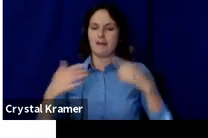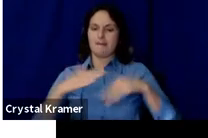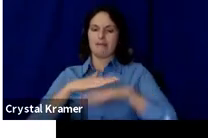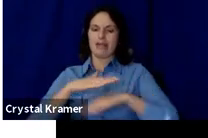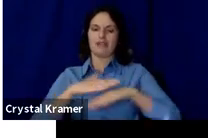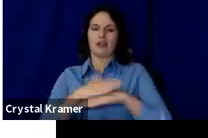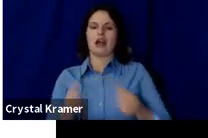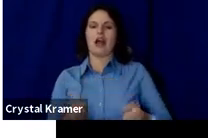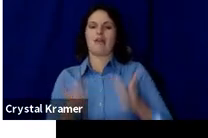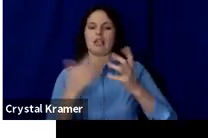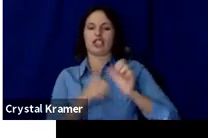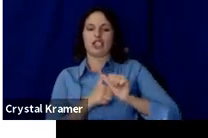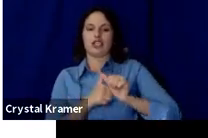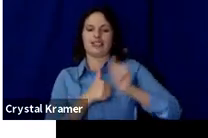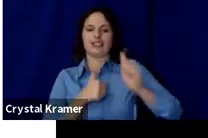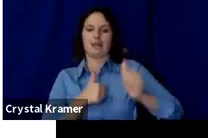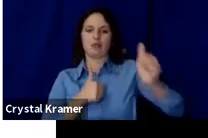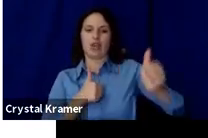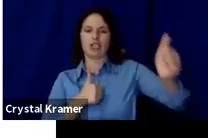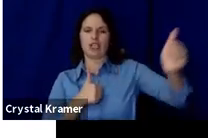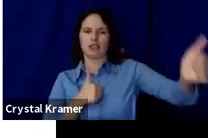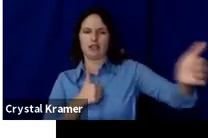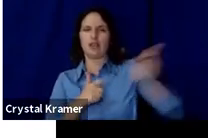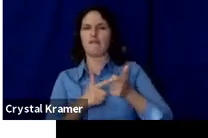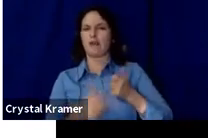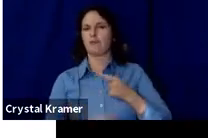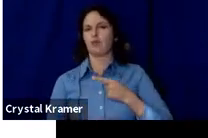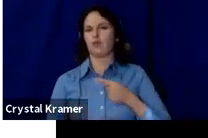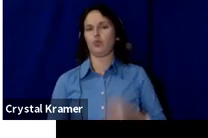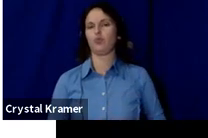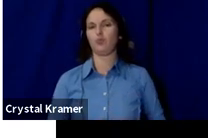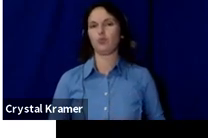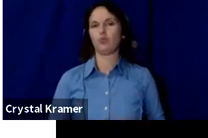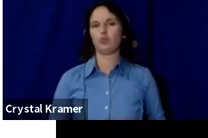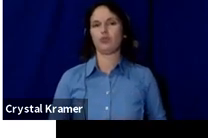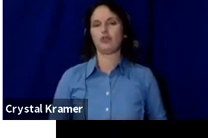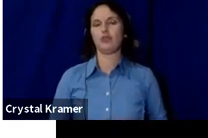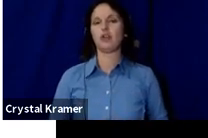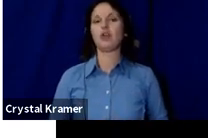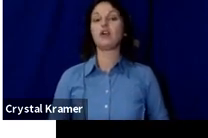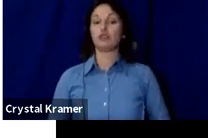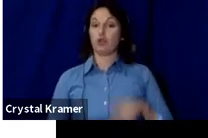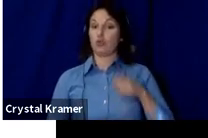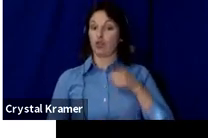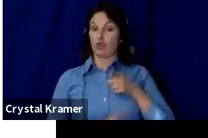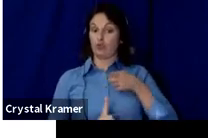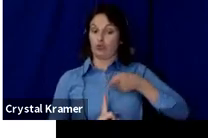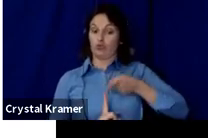More simply, there is you at the center.